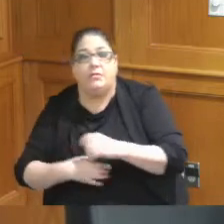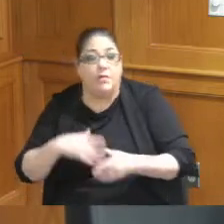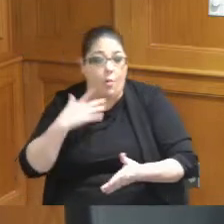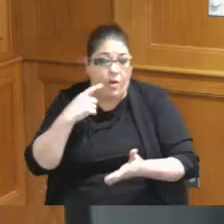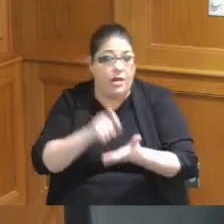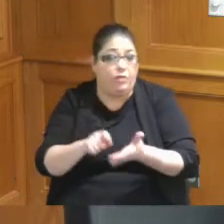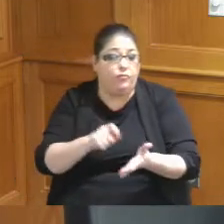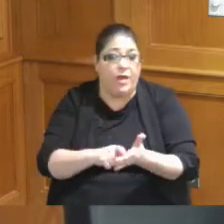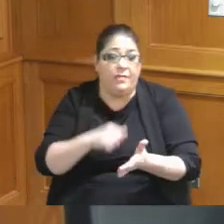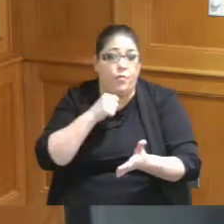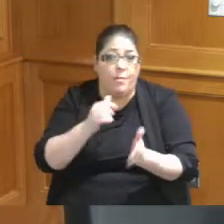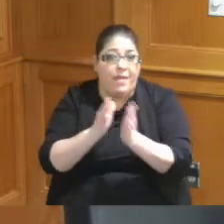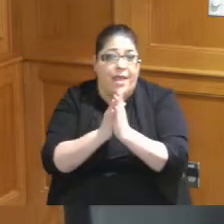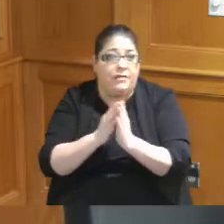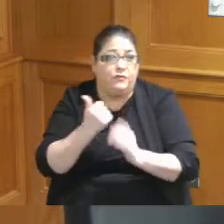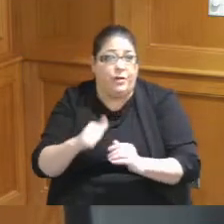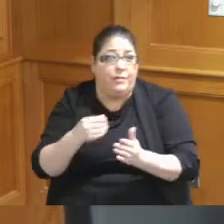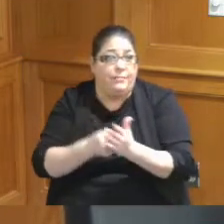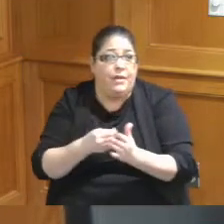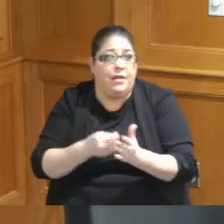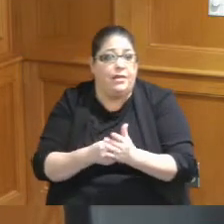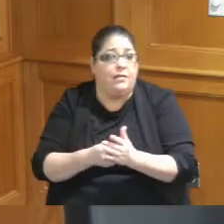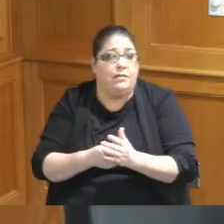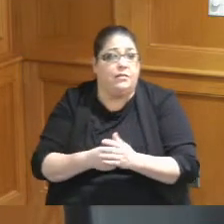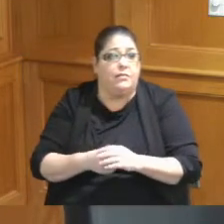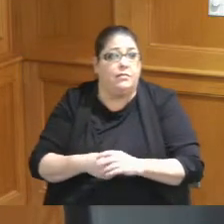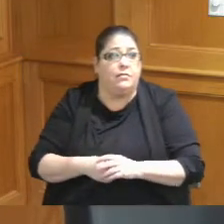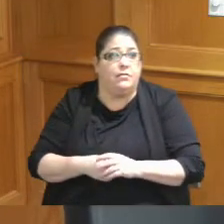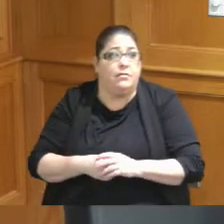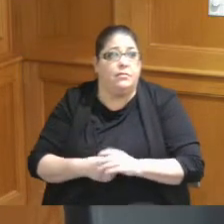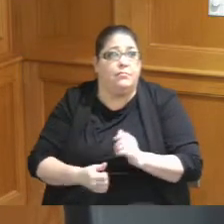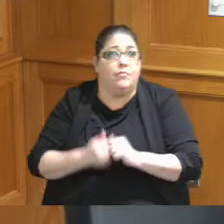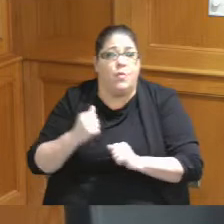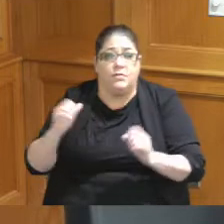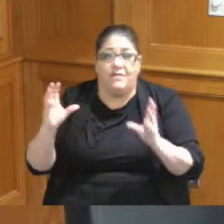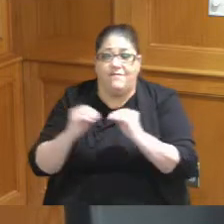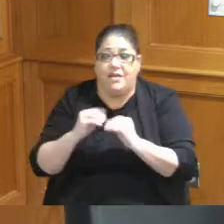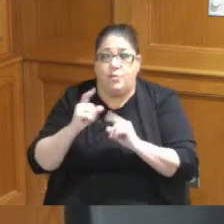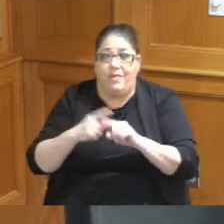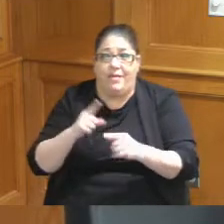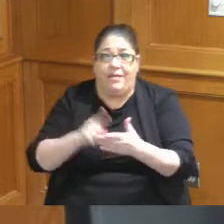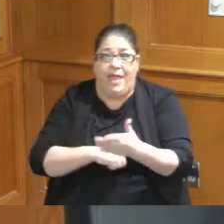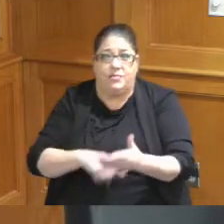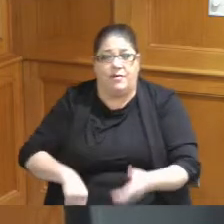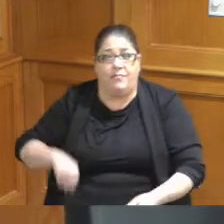we will not be asked to put any money when they cancel you got to pay them we will get